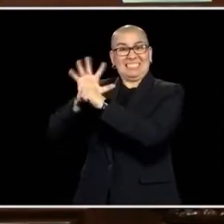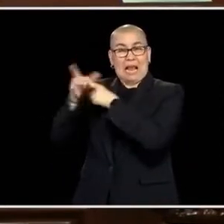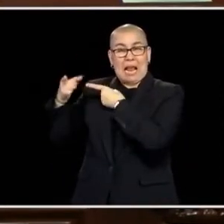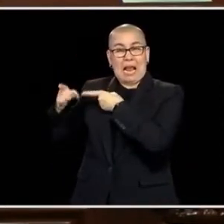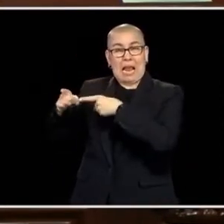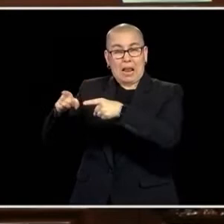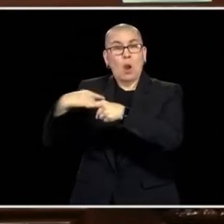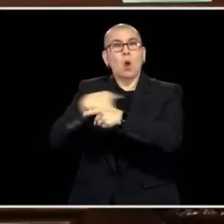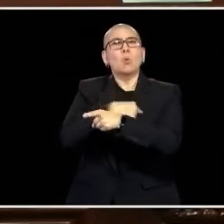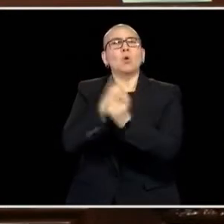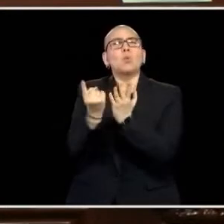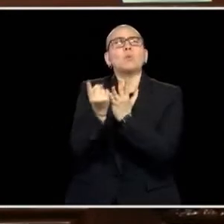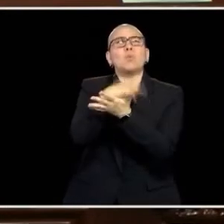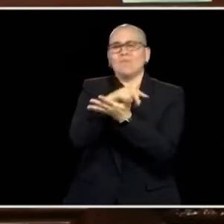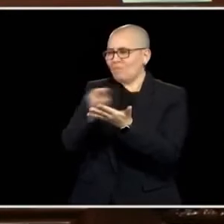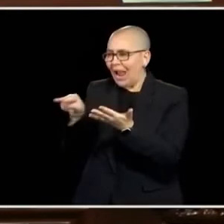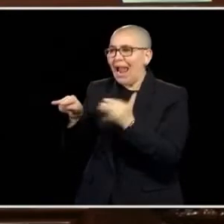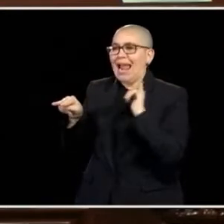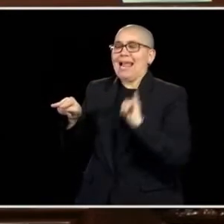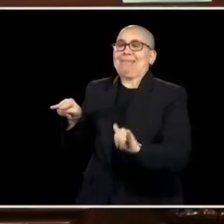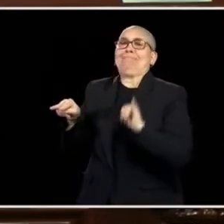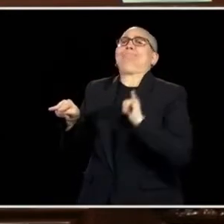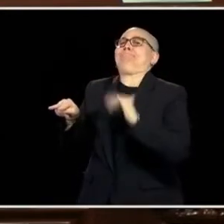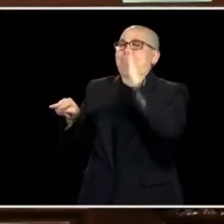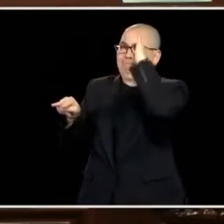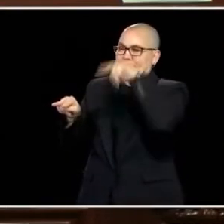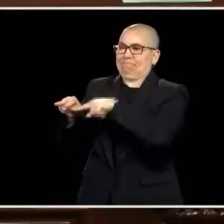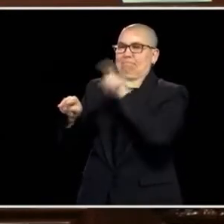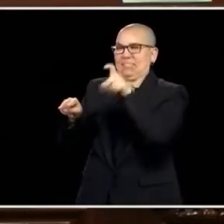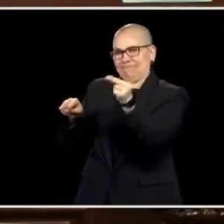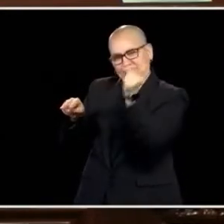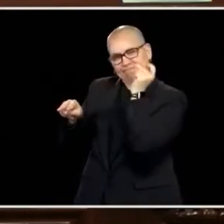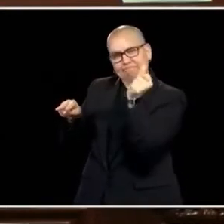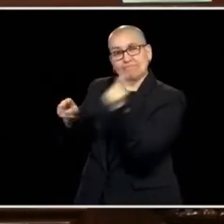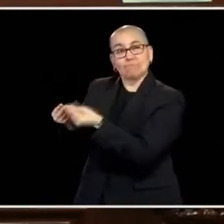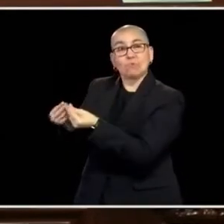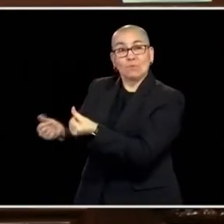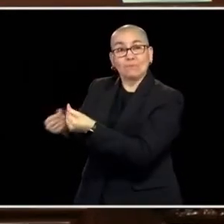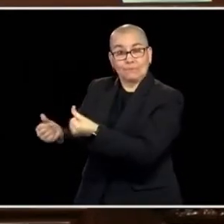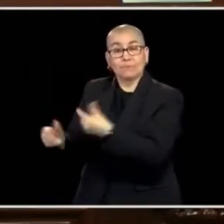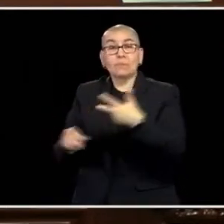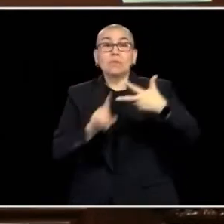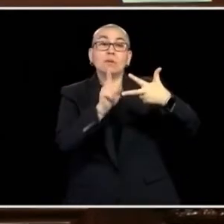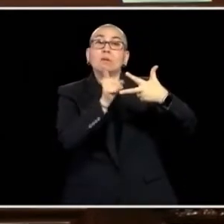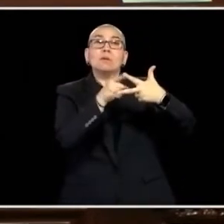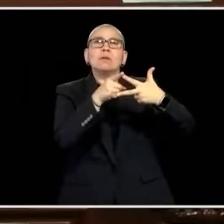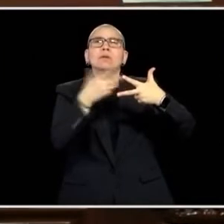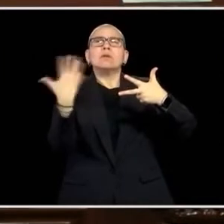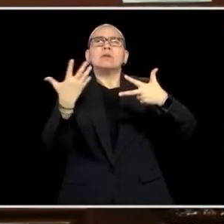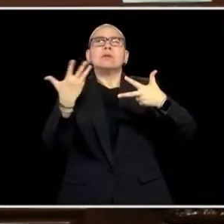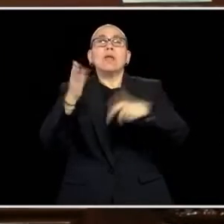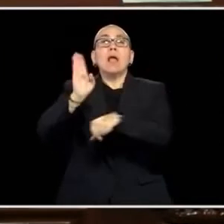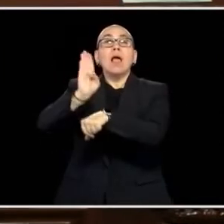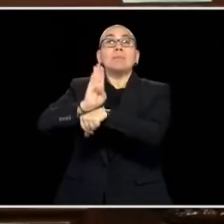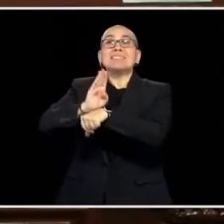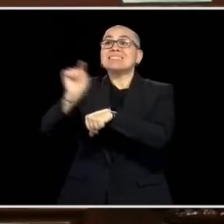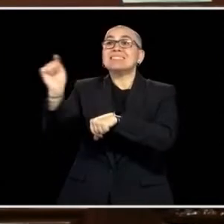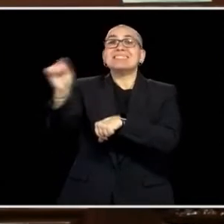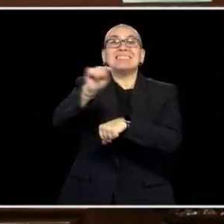AND NEED TO ADDRESS NOW. AND THEN WE'VE GOT UNFINISHED BUSINESS, THINGS THAT WE NEED TO SOLVE RIGHT NOW. AND I WANT TO DISCUSS THAT,